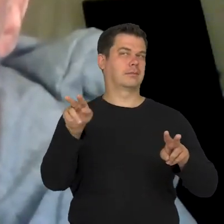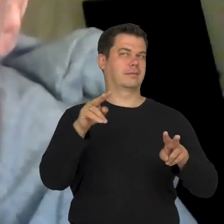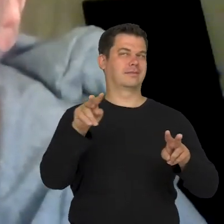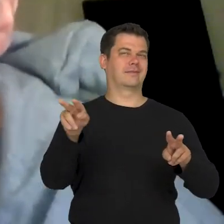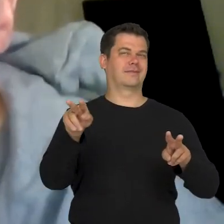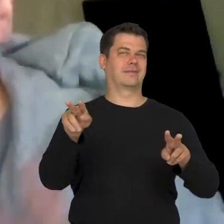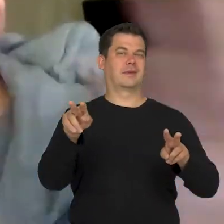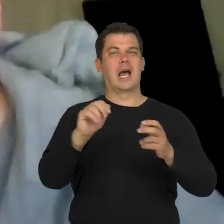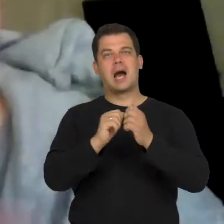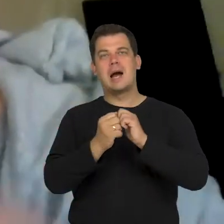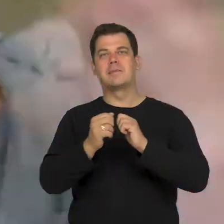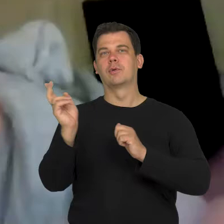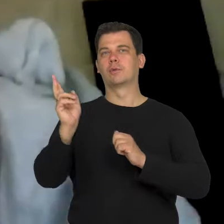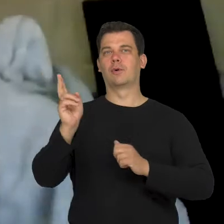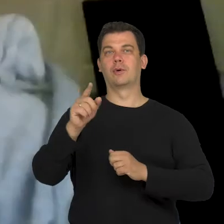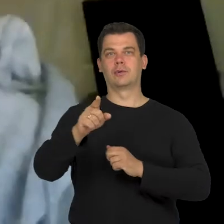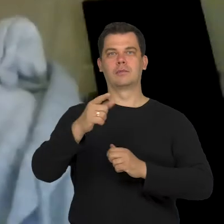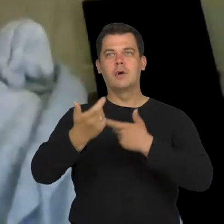or people who work with images in general.